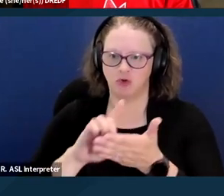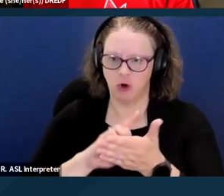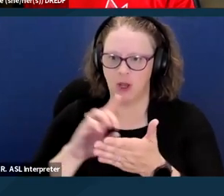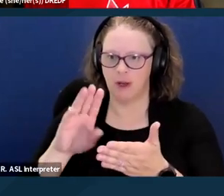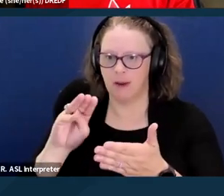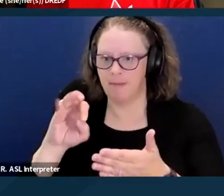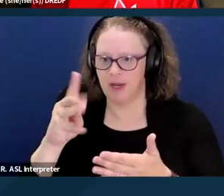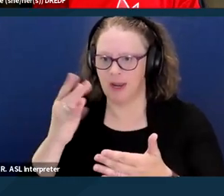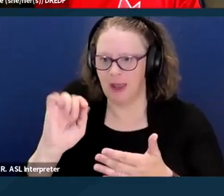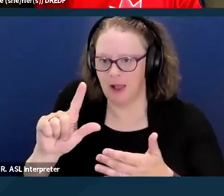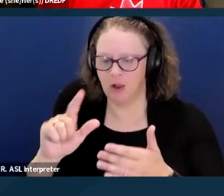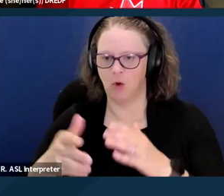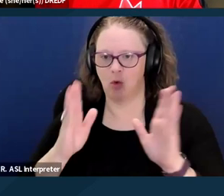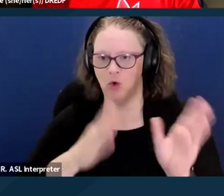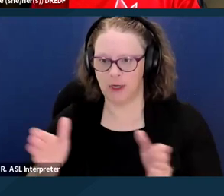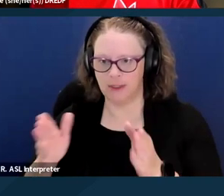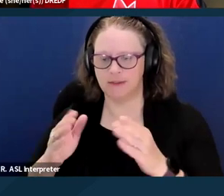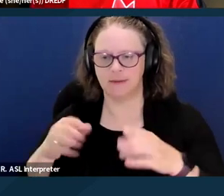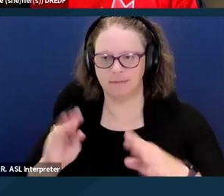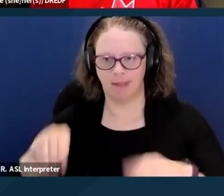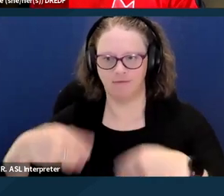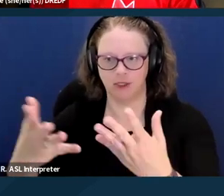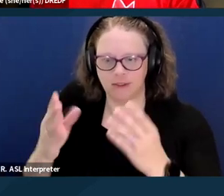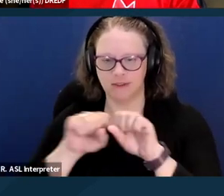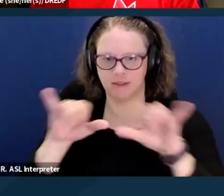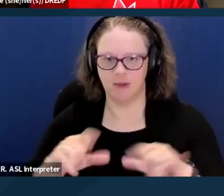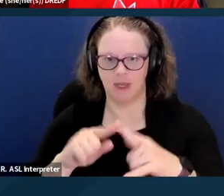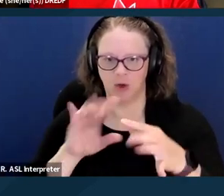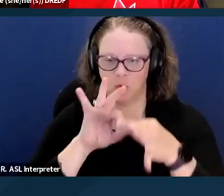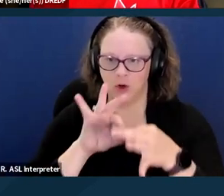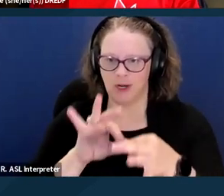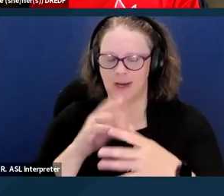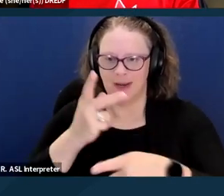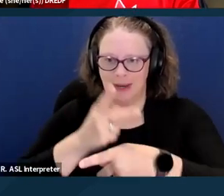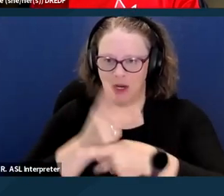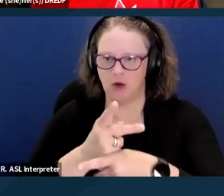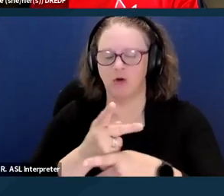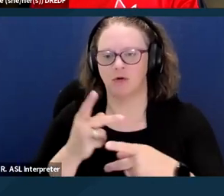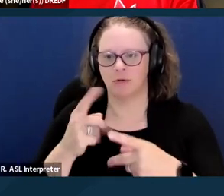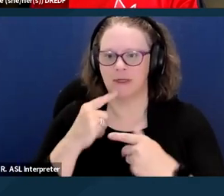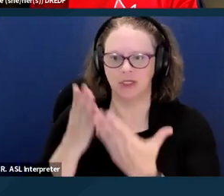and a coordinated care initiative that was specifically aimed at people with dual eligibility